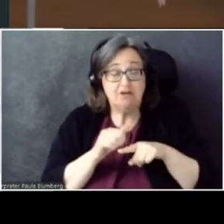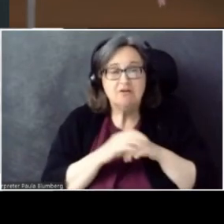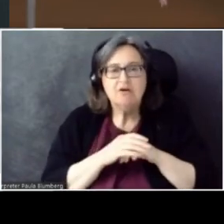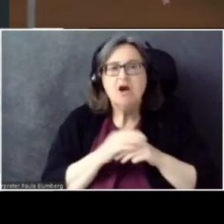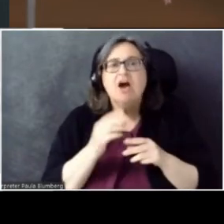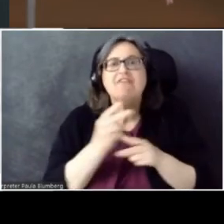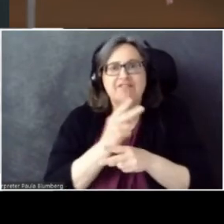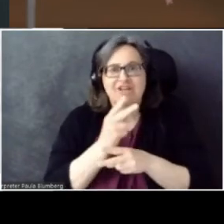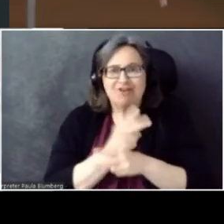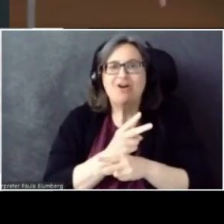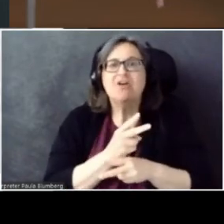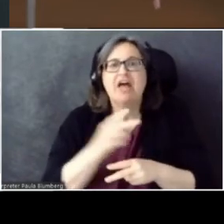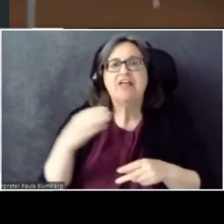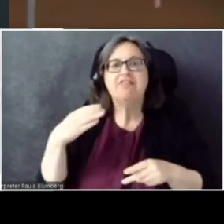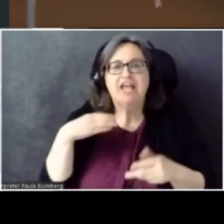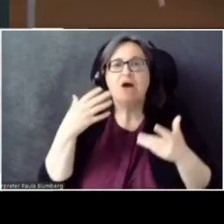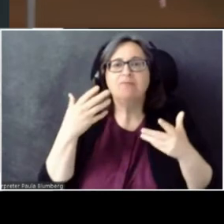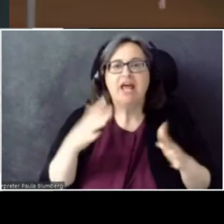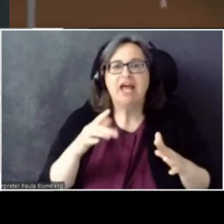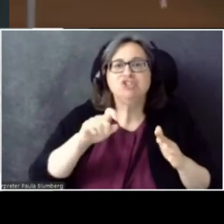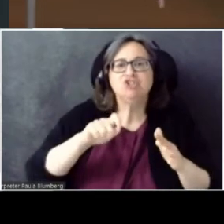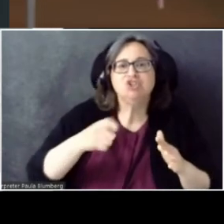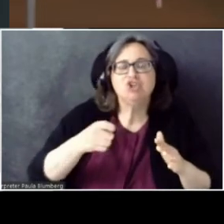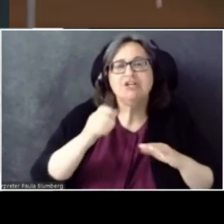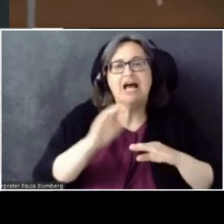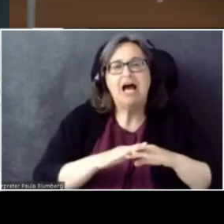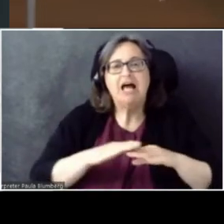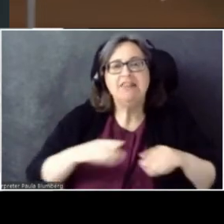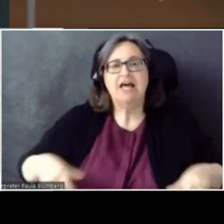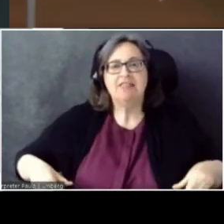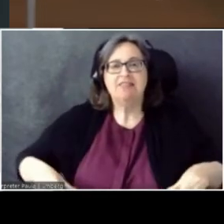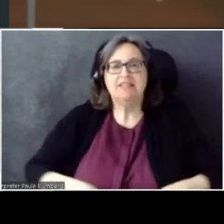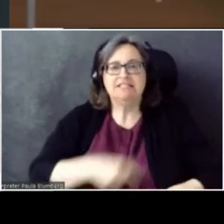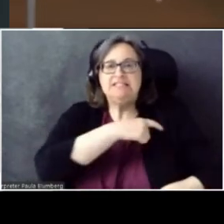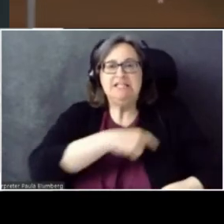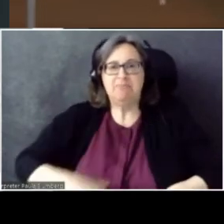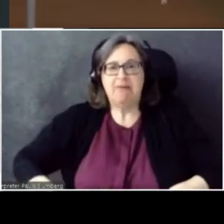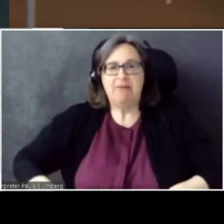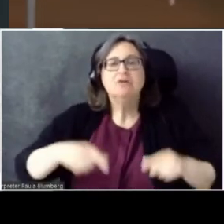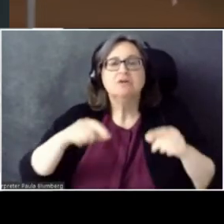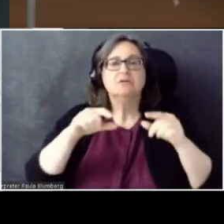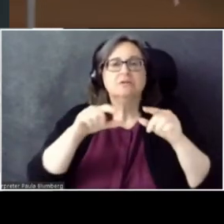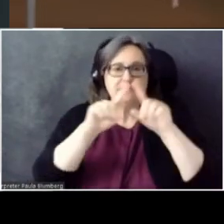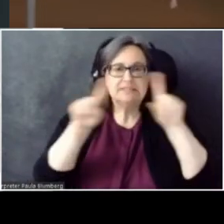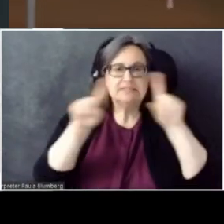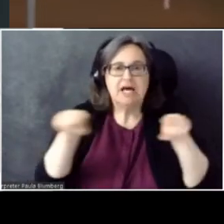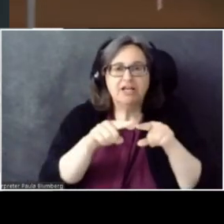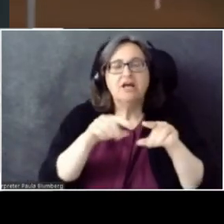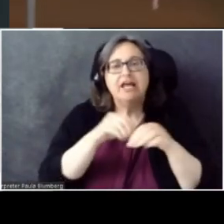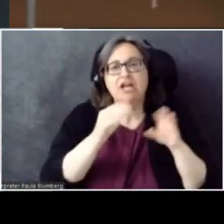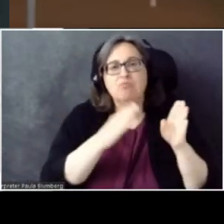The captain has turned on the seatbelt sign in preparation for our descent into the Seattle area.